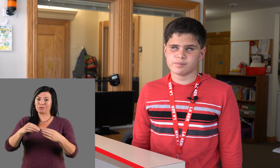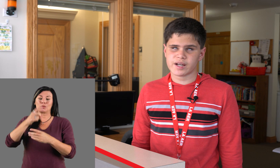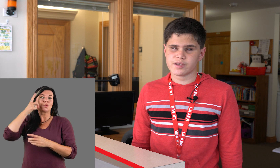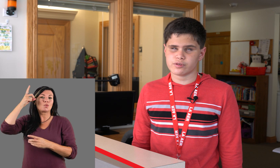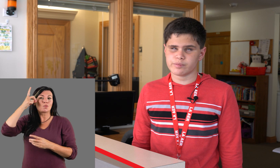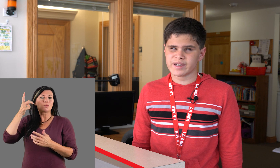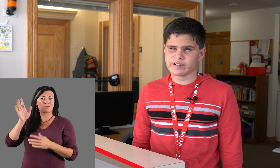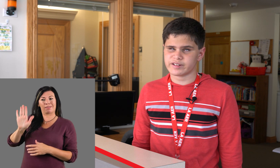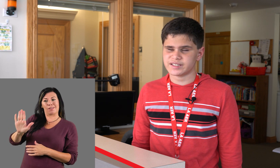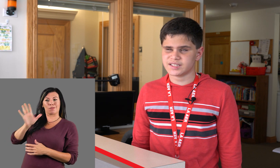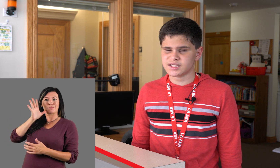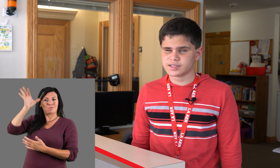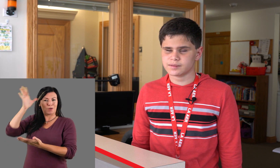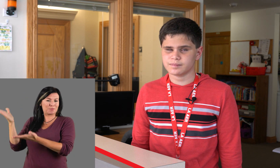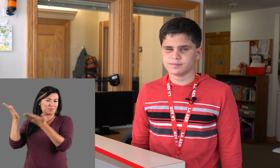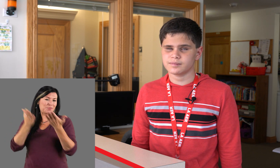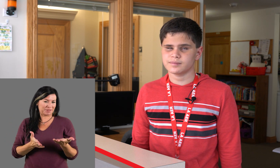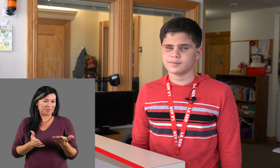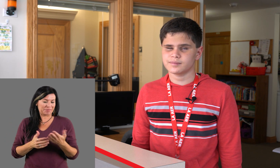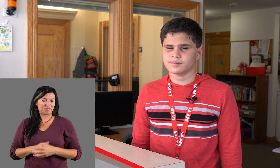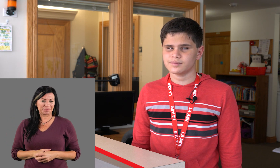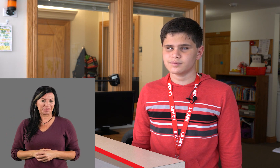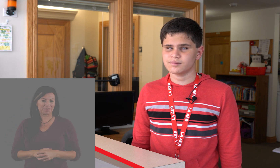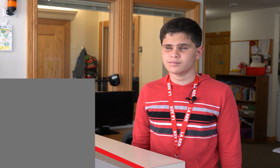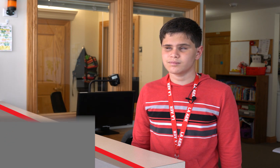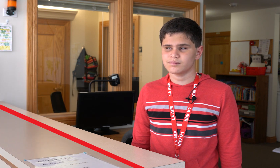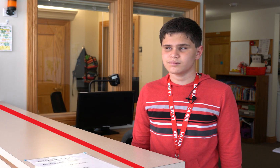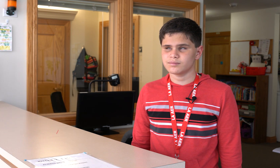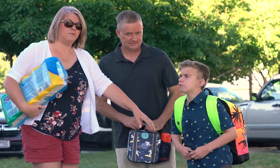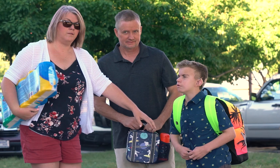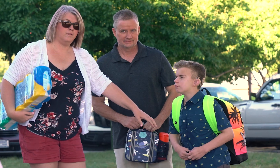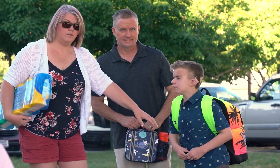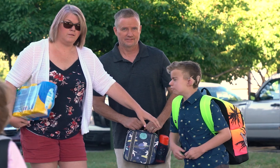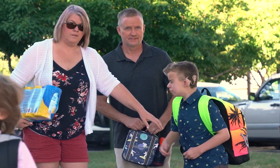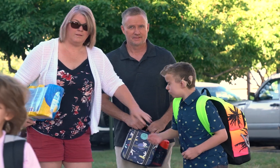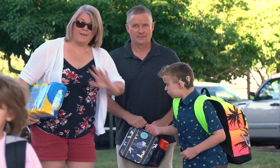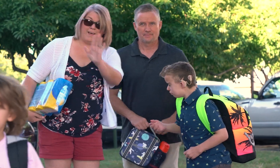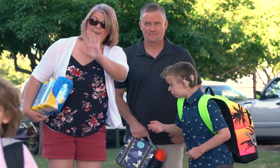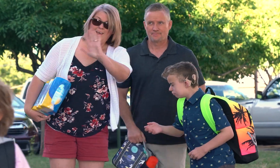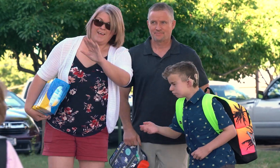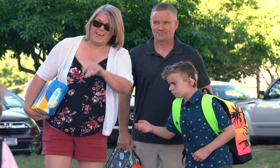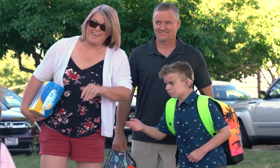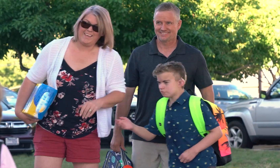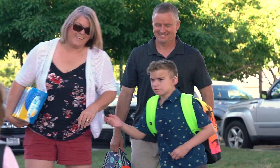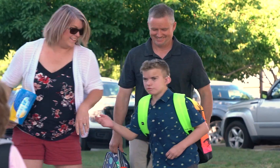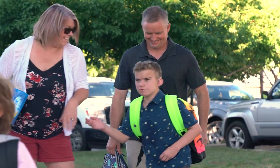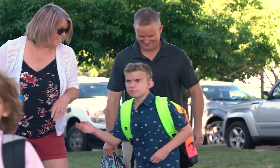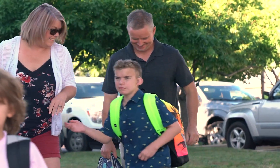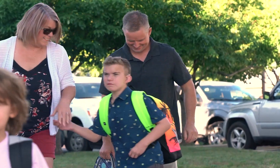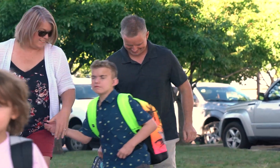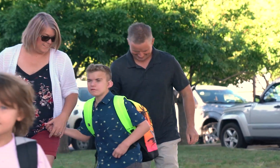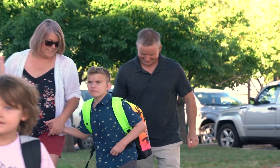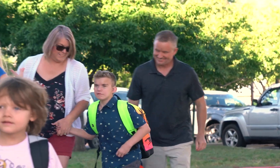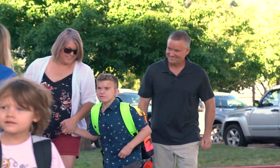by their parents. (Audio description here)